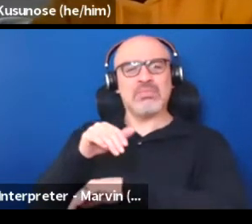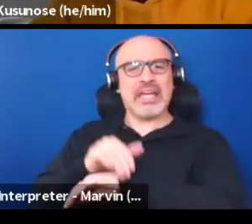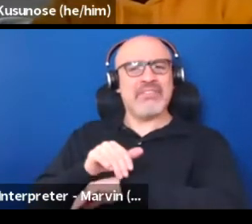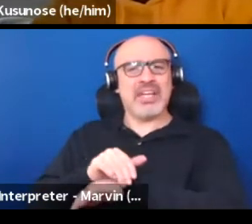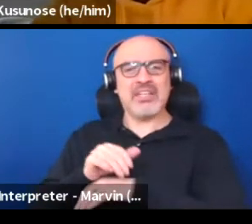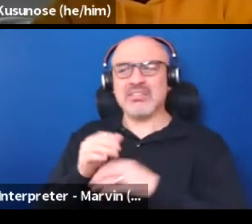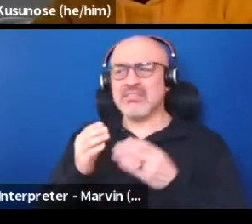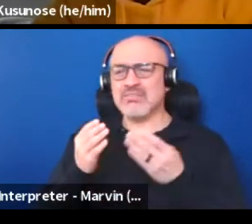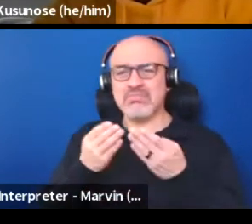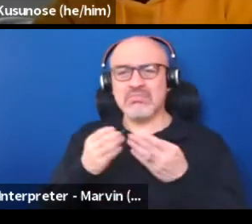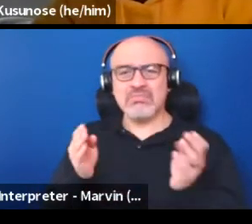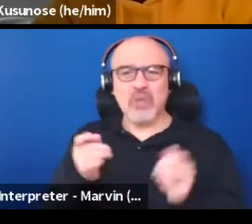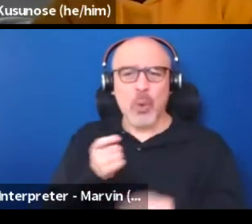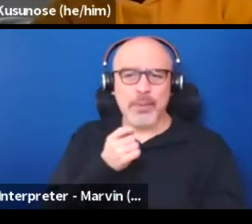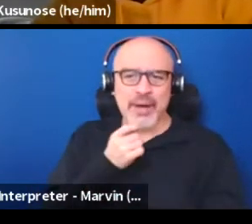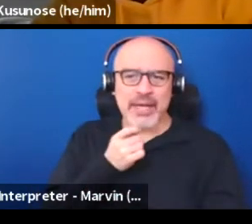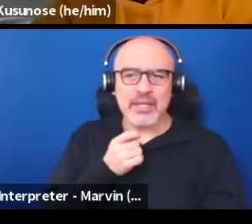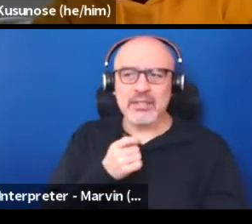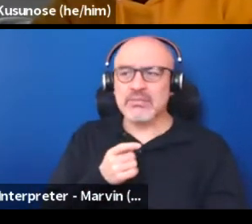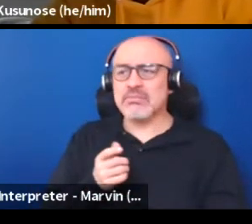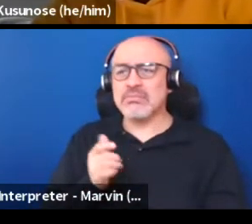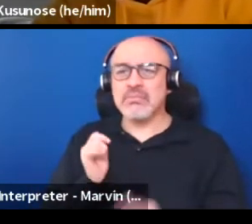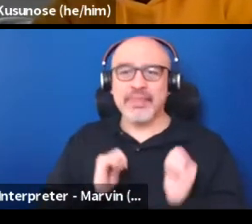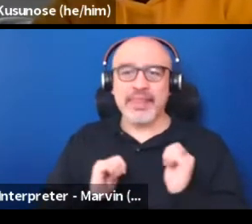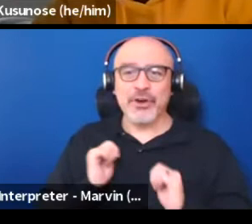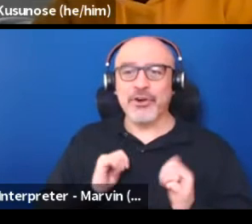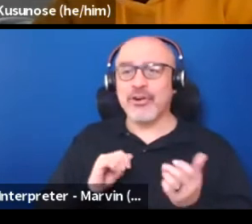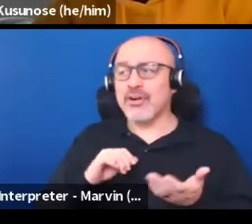or it's theater, it's dance, it's music, it's it's whatever.